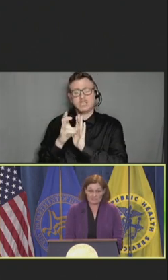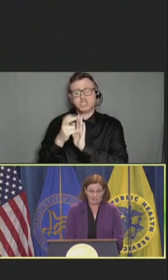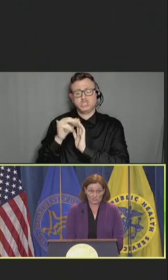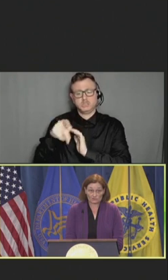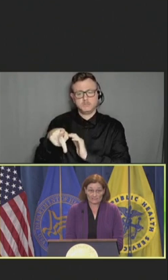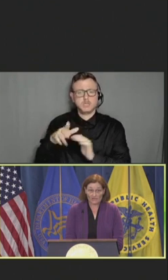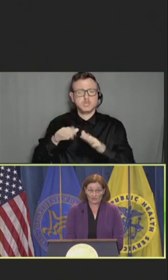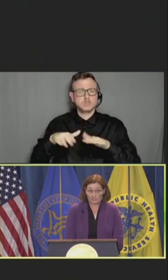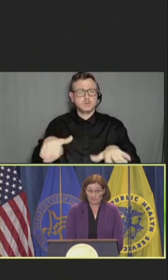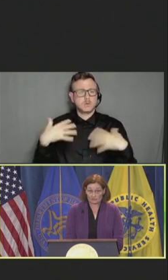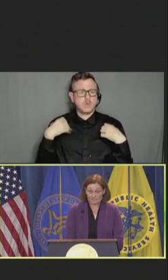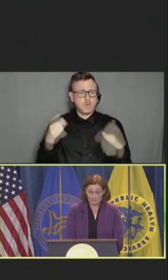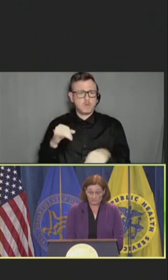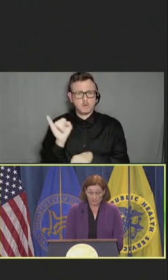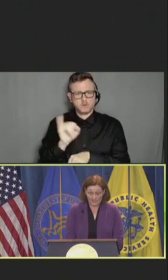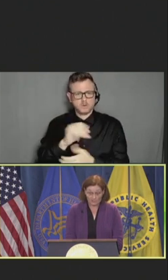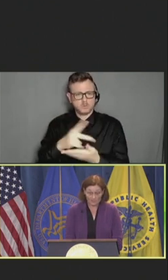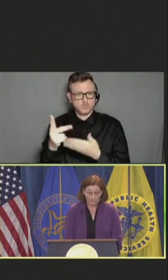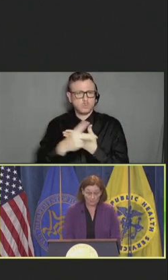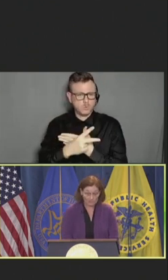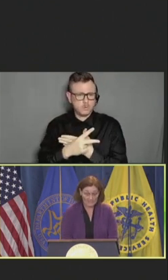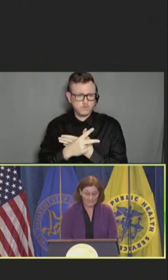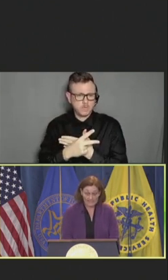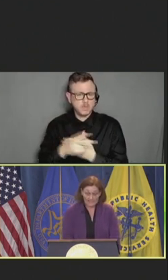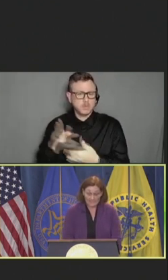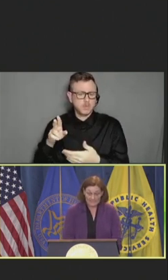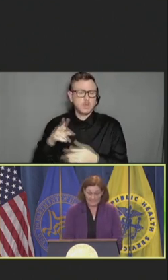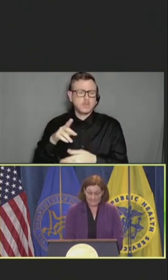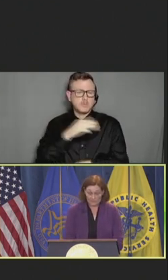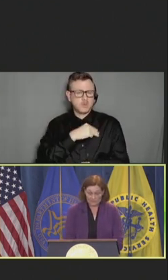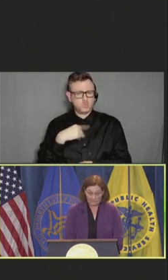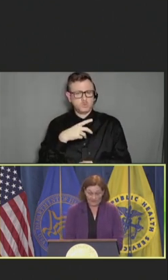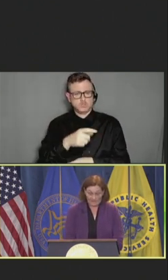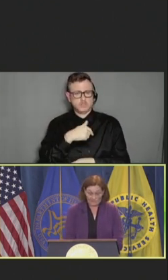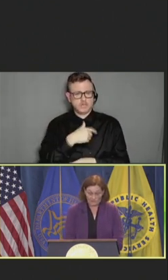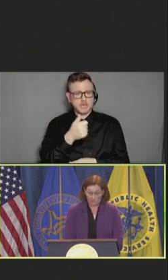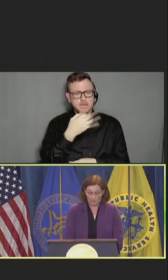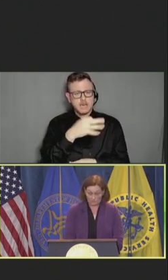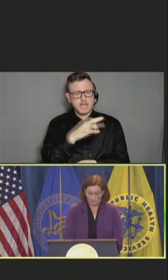Children's Health Insurance Program enrollees 19 years of age or older.